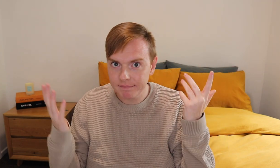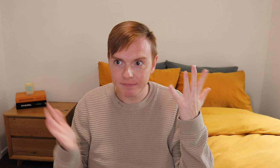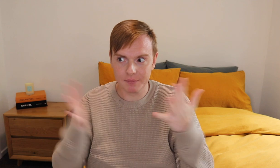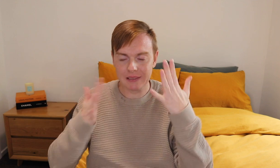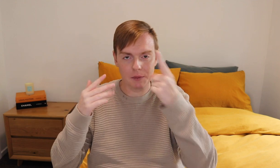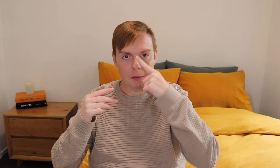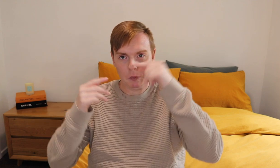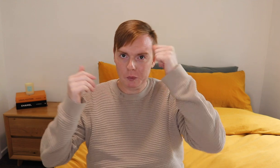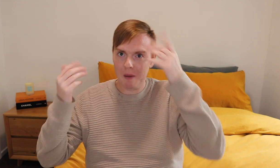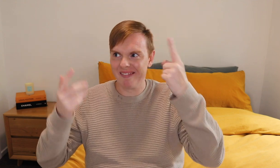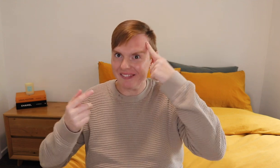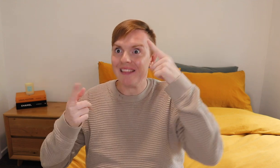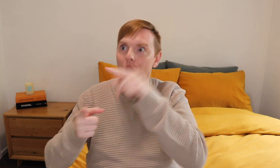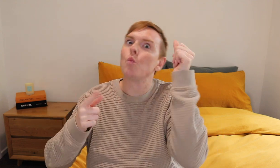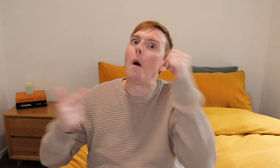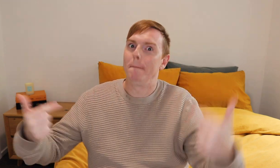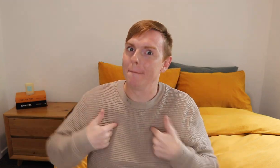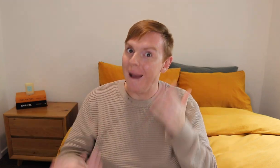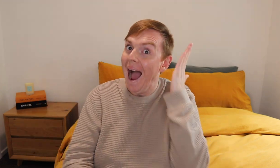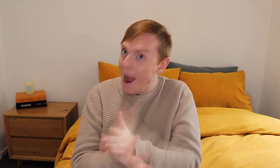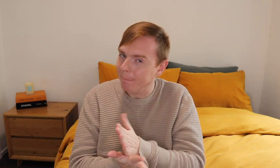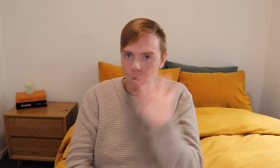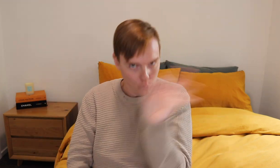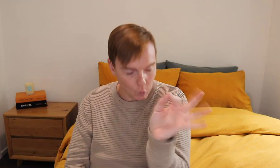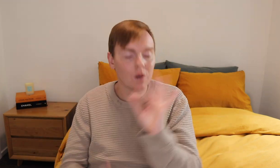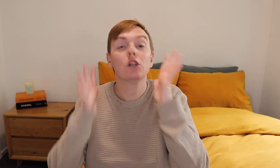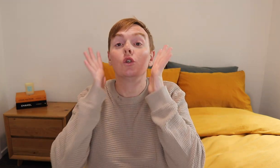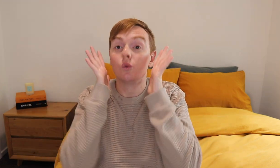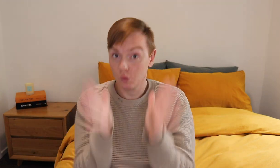So, it means, people actually thinks they do truly know me but in fact they do not.